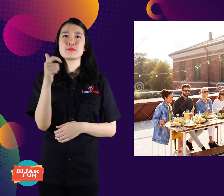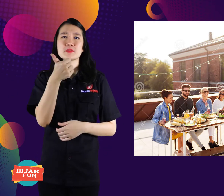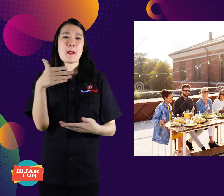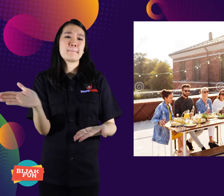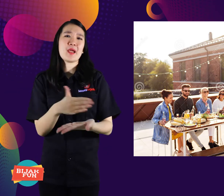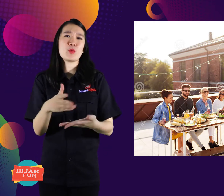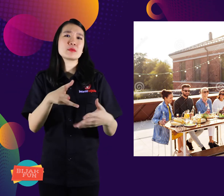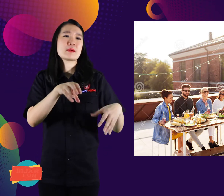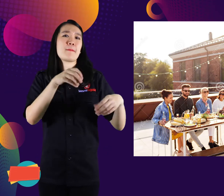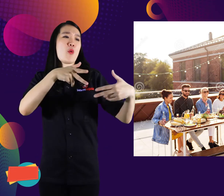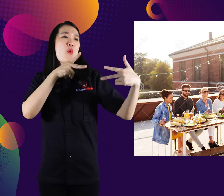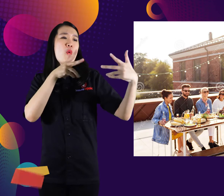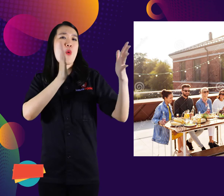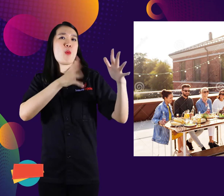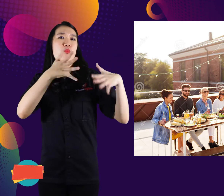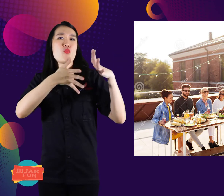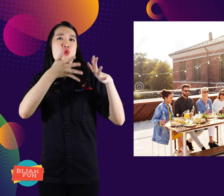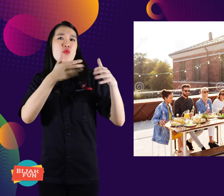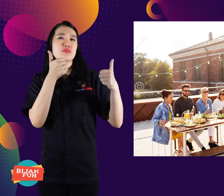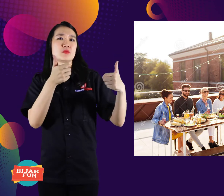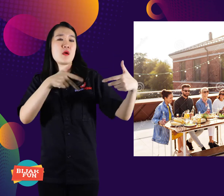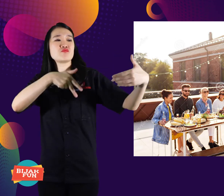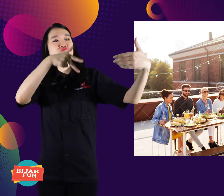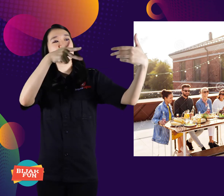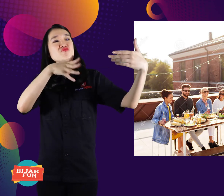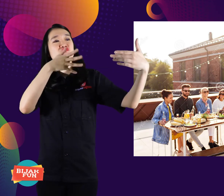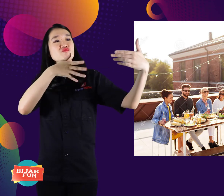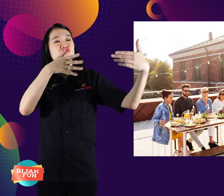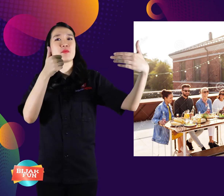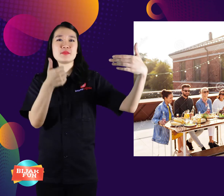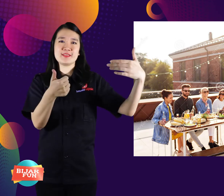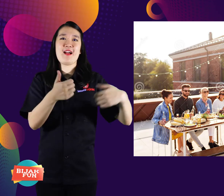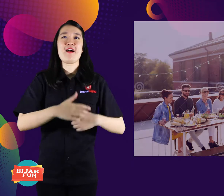while you can videocall.